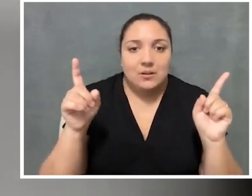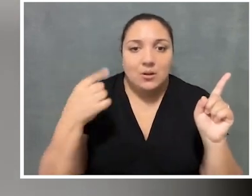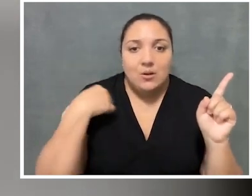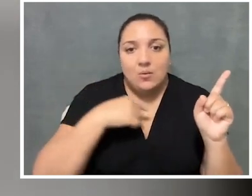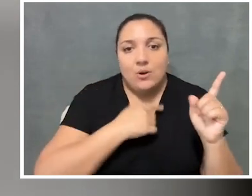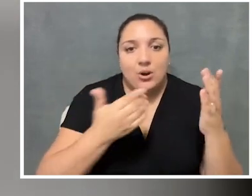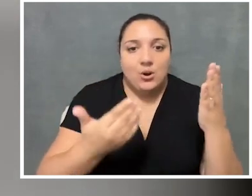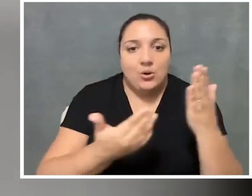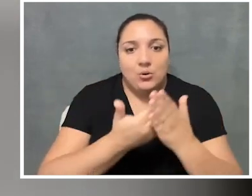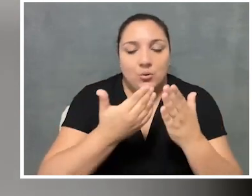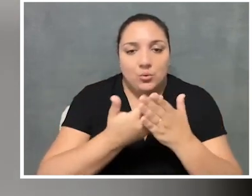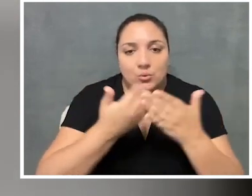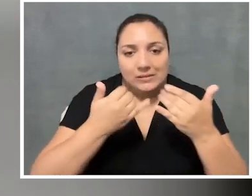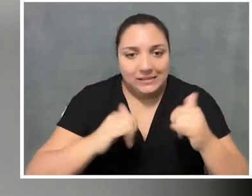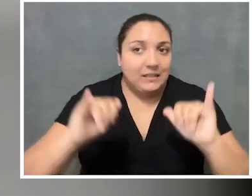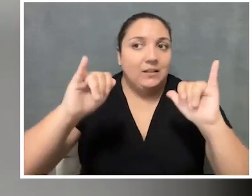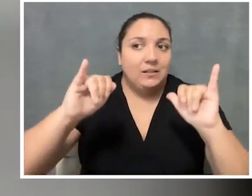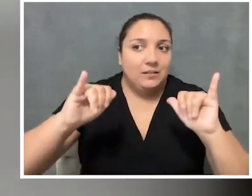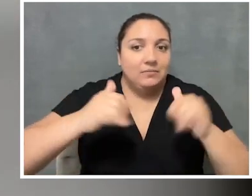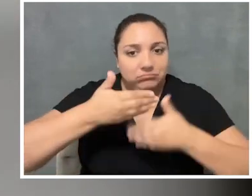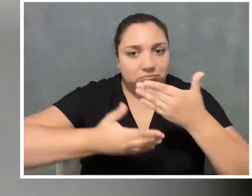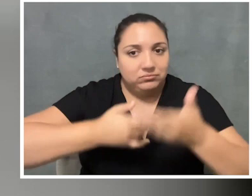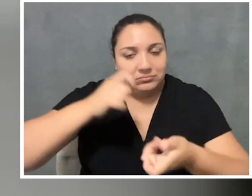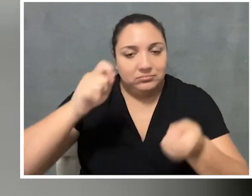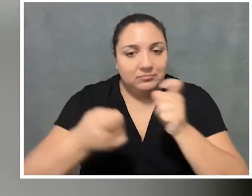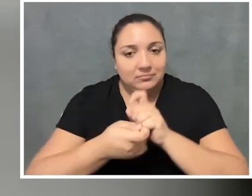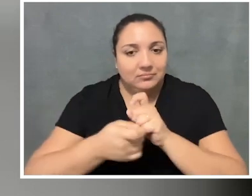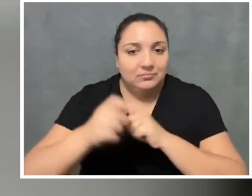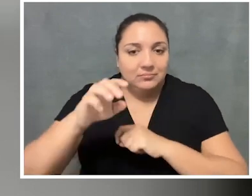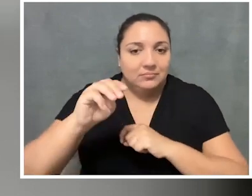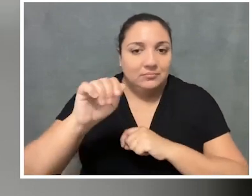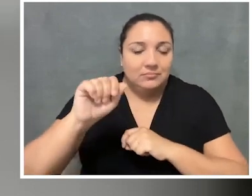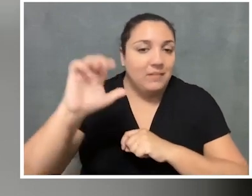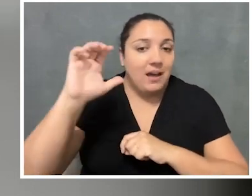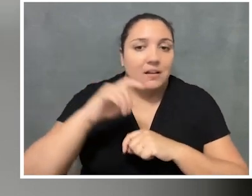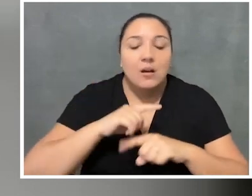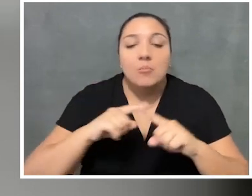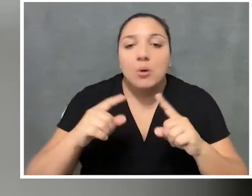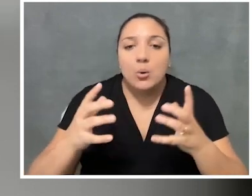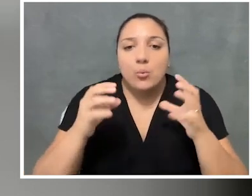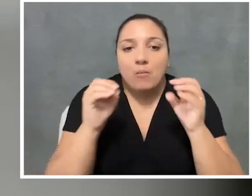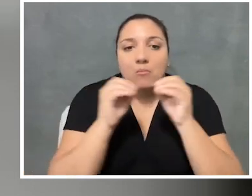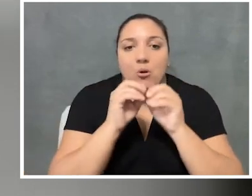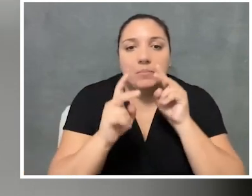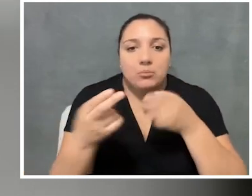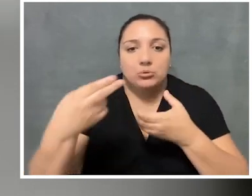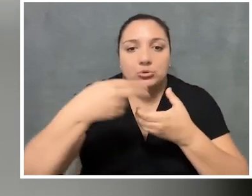as the new and still becoming MAC, but we are looking for more folks